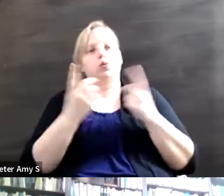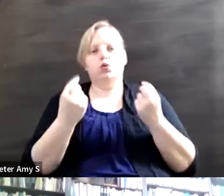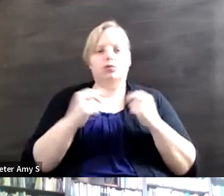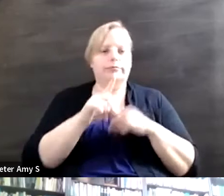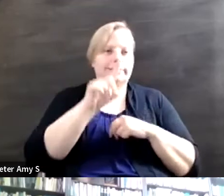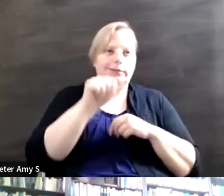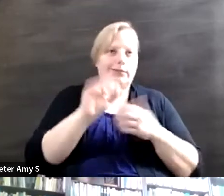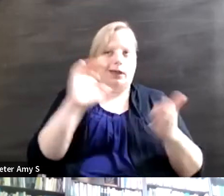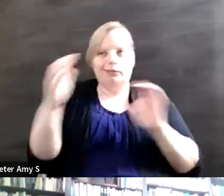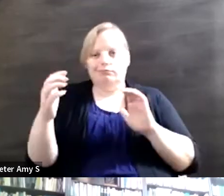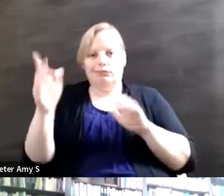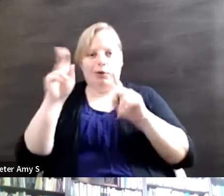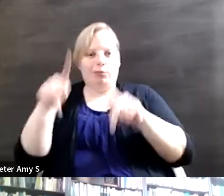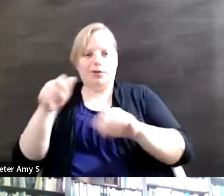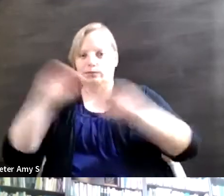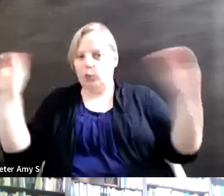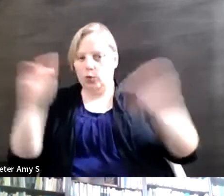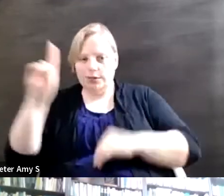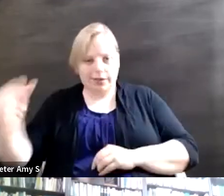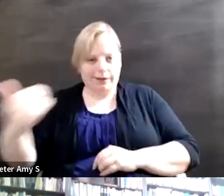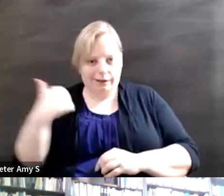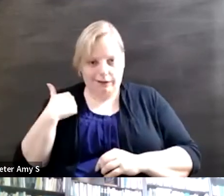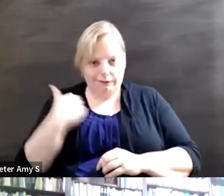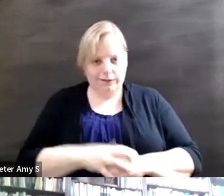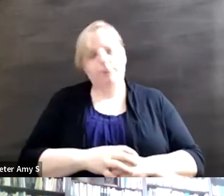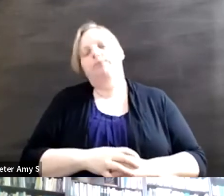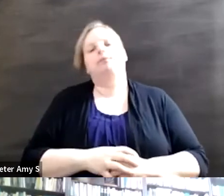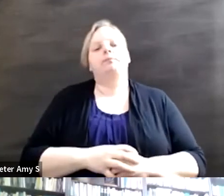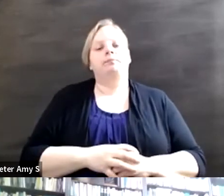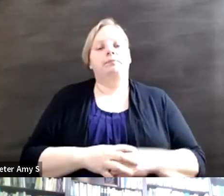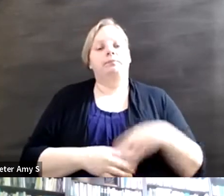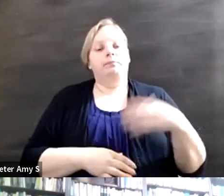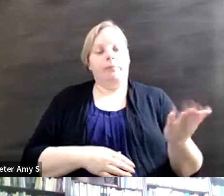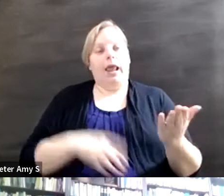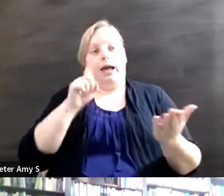somebody who doesn't live with a disability.' As an example I need you quote-unquote able-bodied